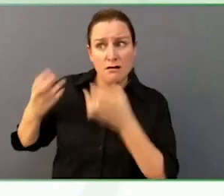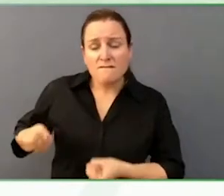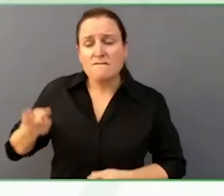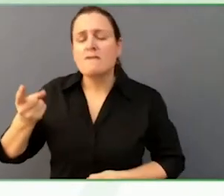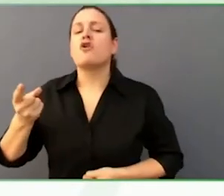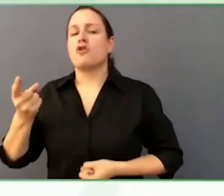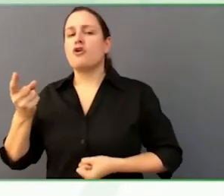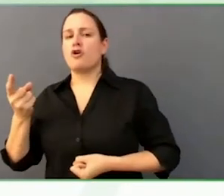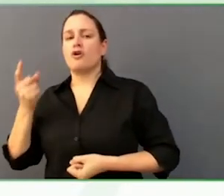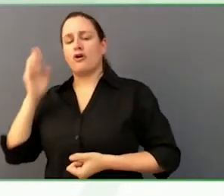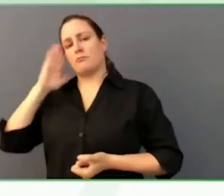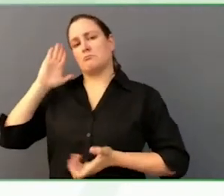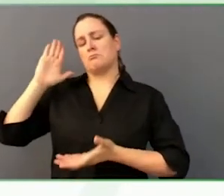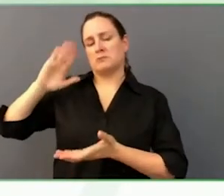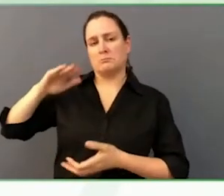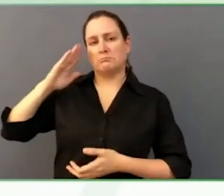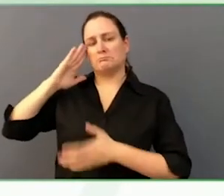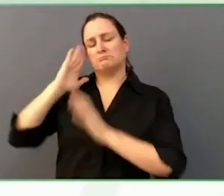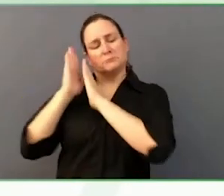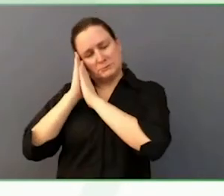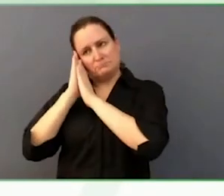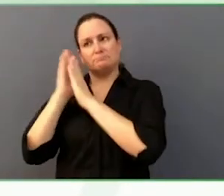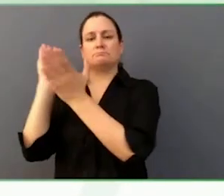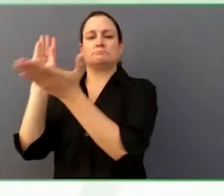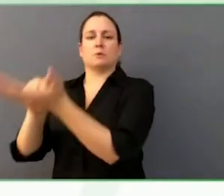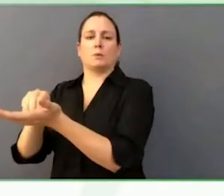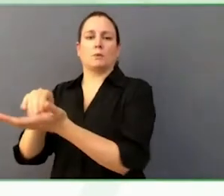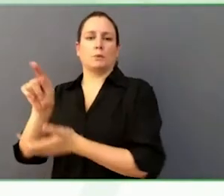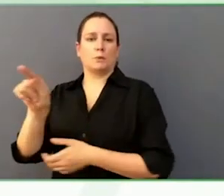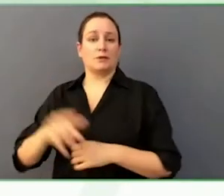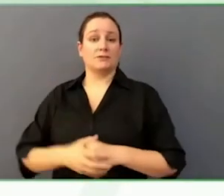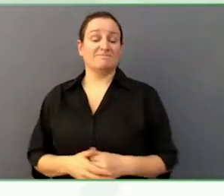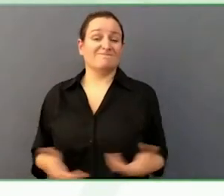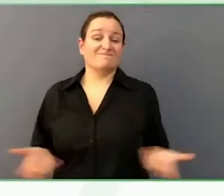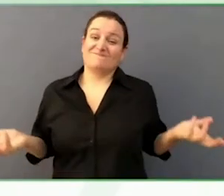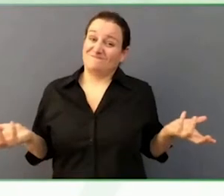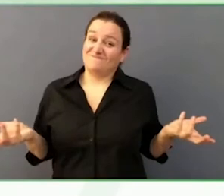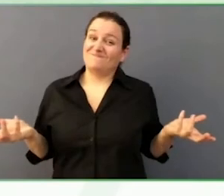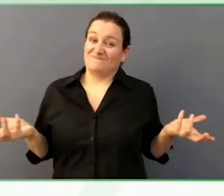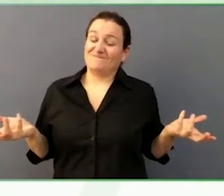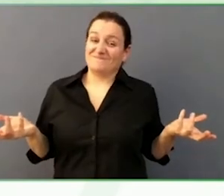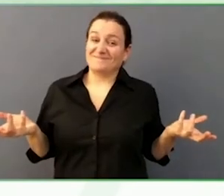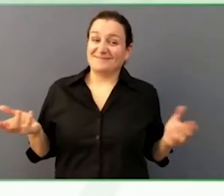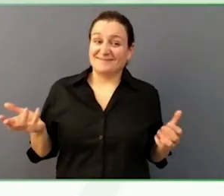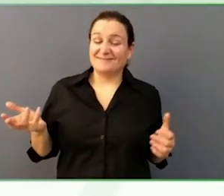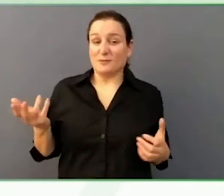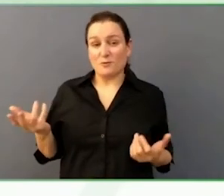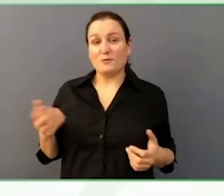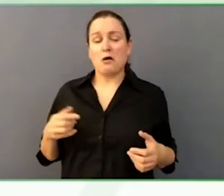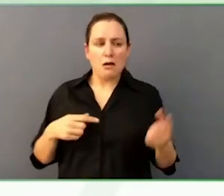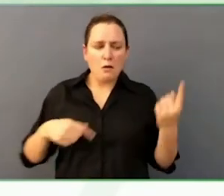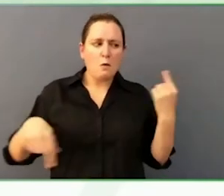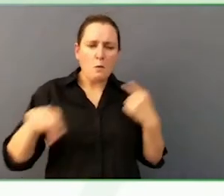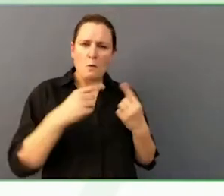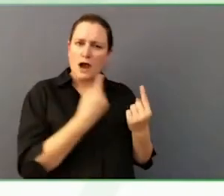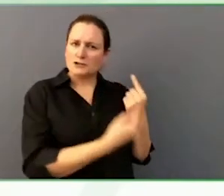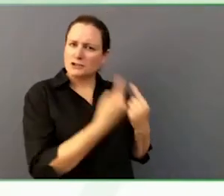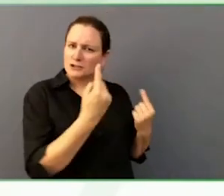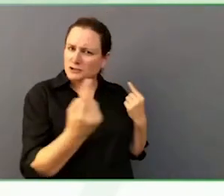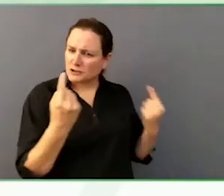supporting an individual, and everybody has different connections, and different experiences, and they can bring that to the table.